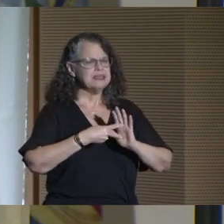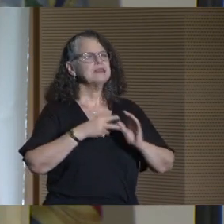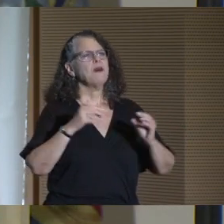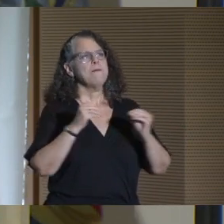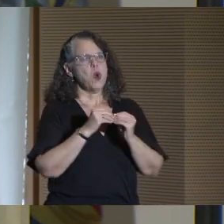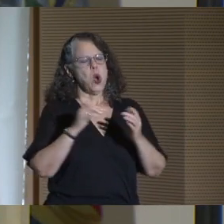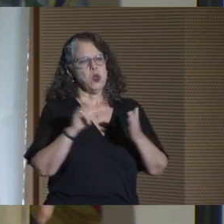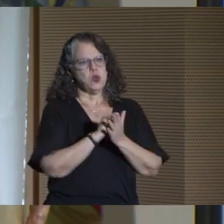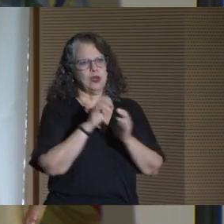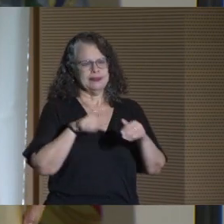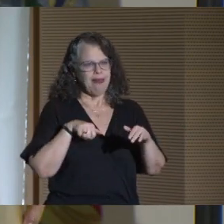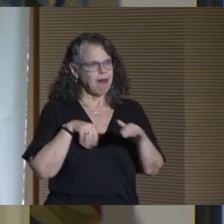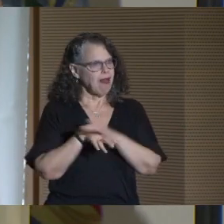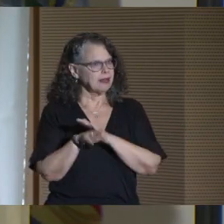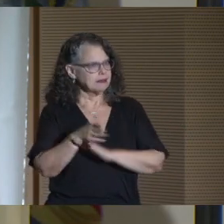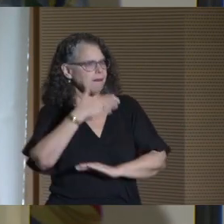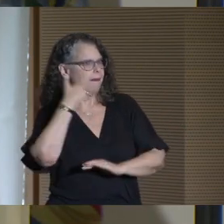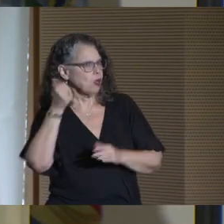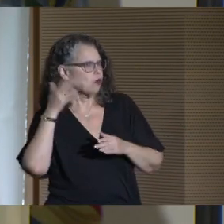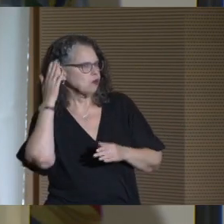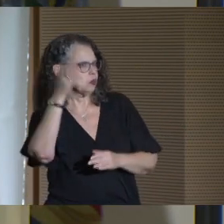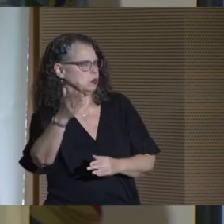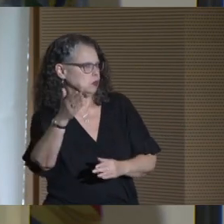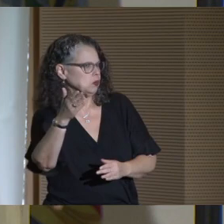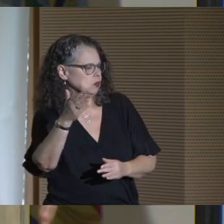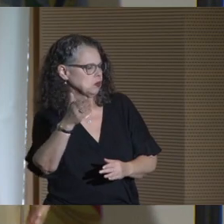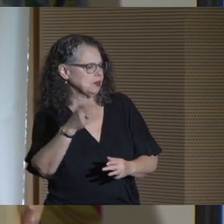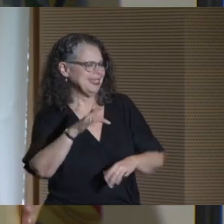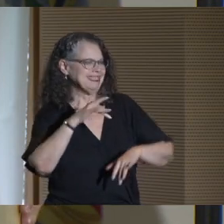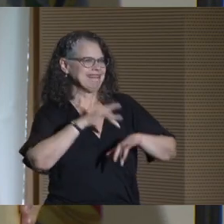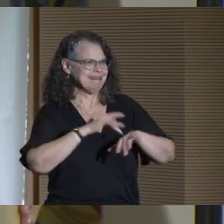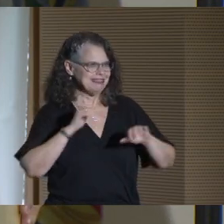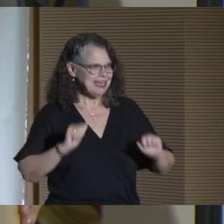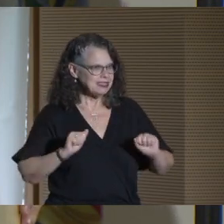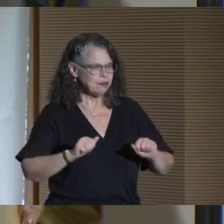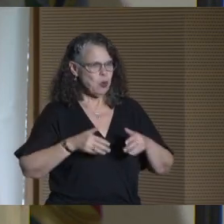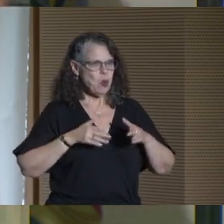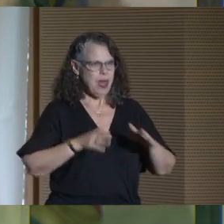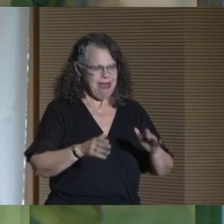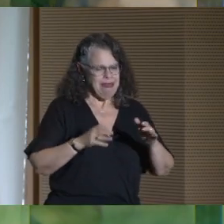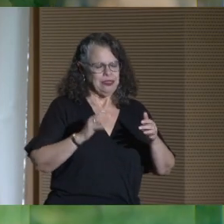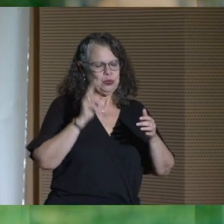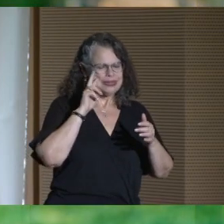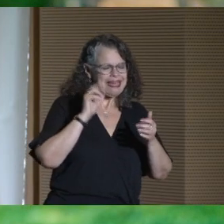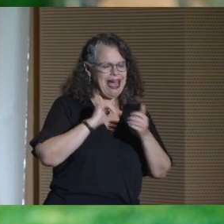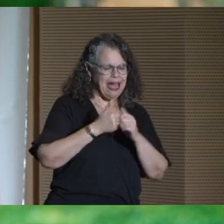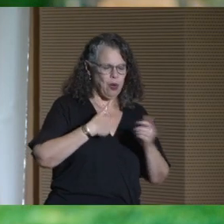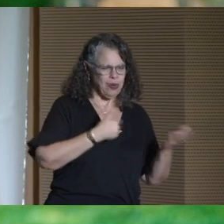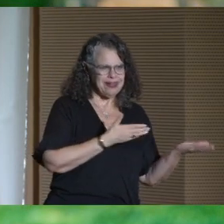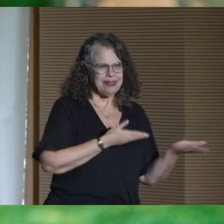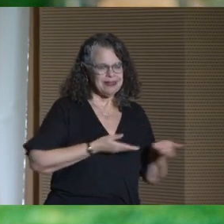having a path to a better future. It's a tangible measure of how well we are delivering on our core mission